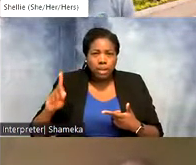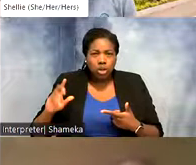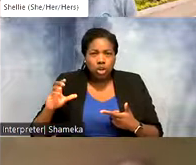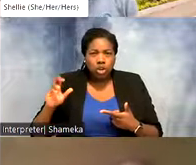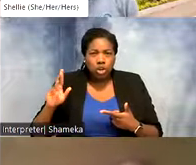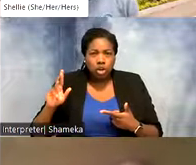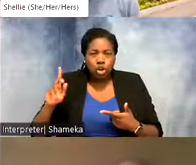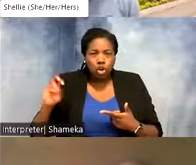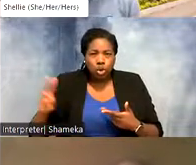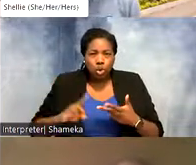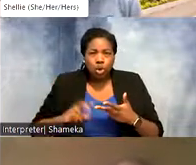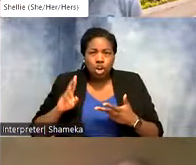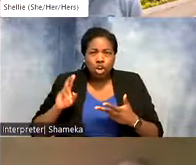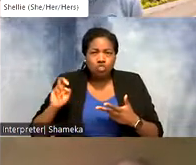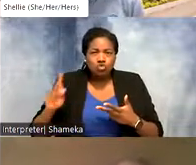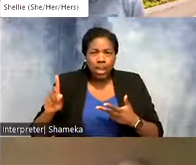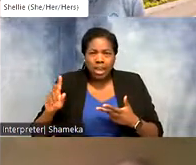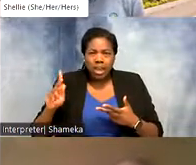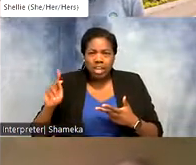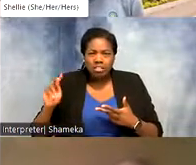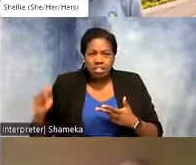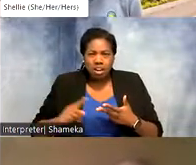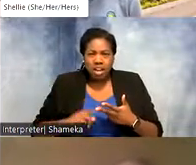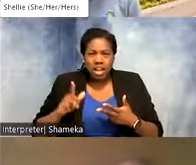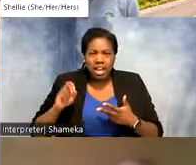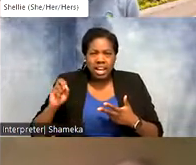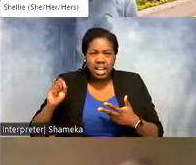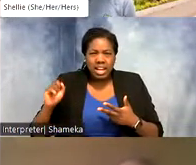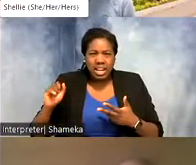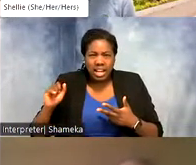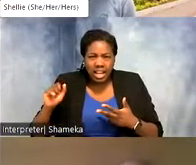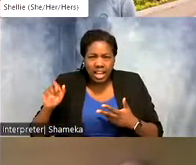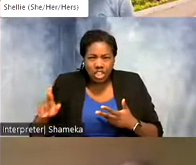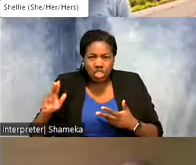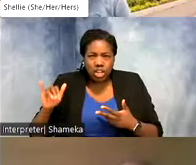see examples of those. Maybe the photos might give away some answers about their habitats.